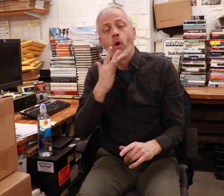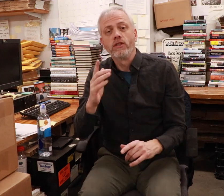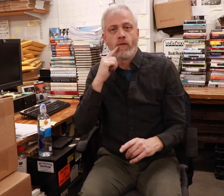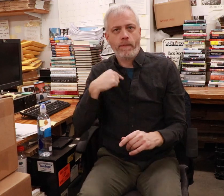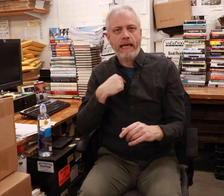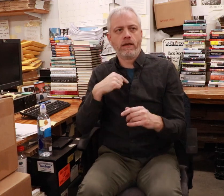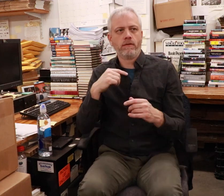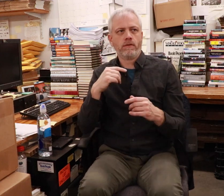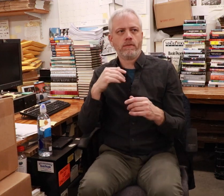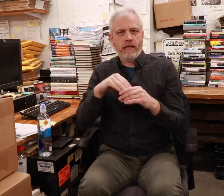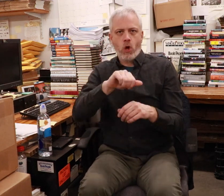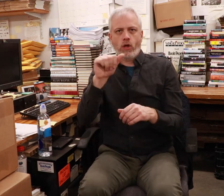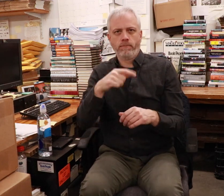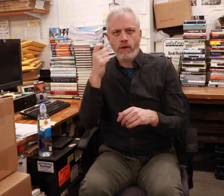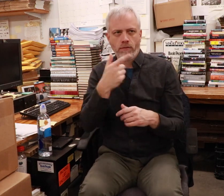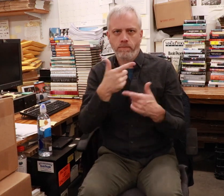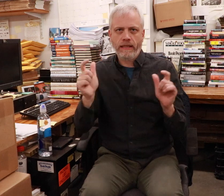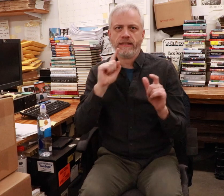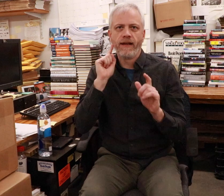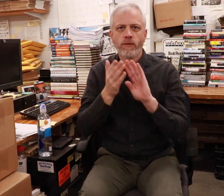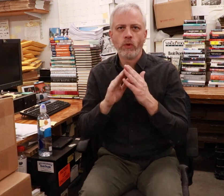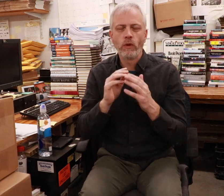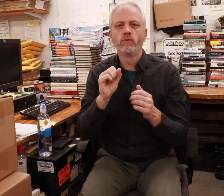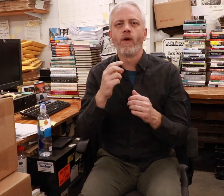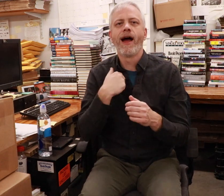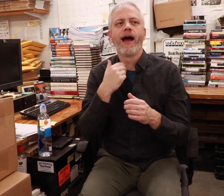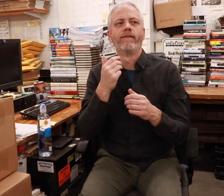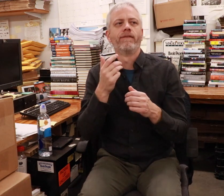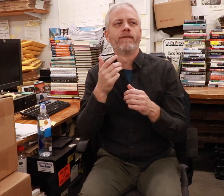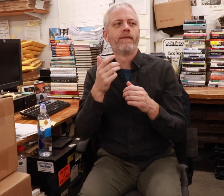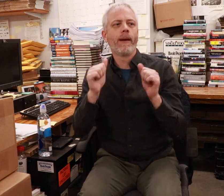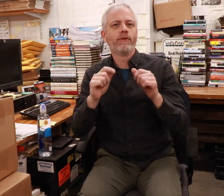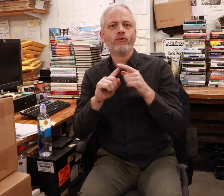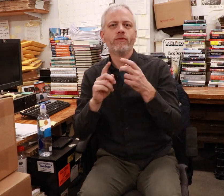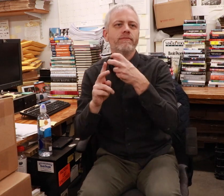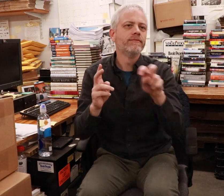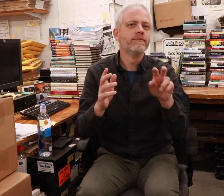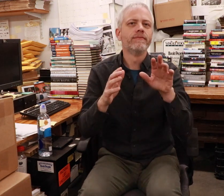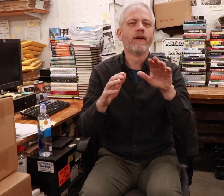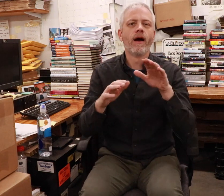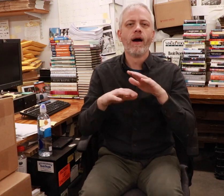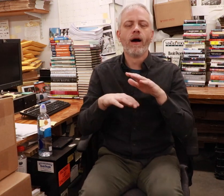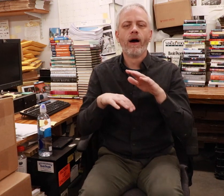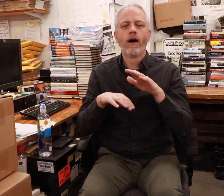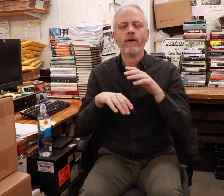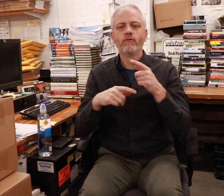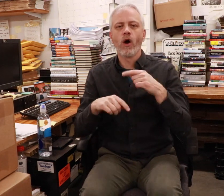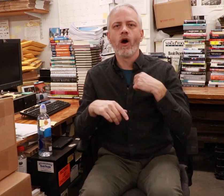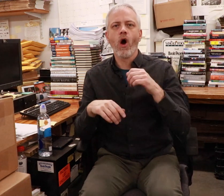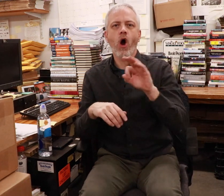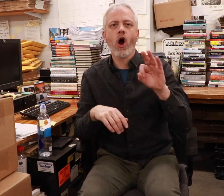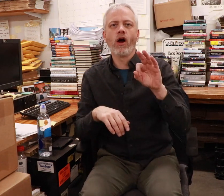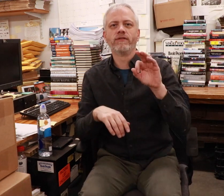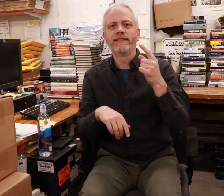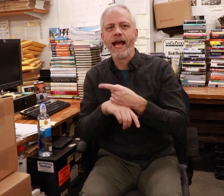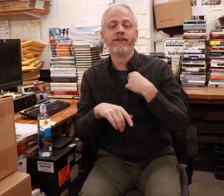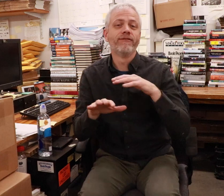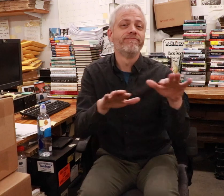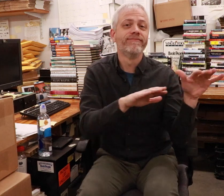However, I’m lucky to live in Austin where there’s a big deaf community. On my days off, I take advantage of that!